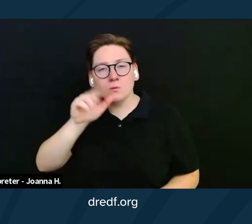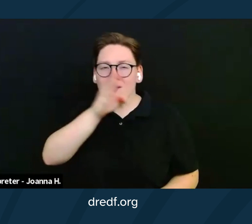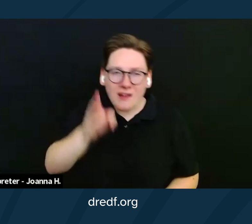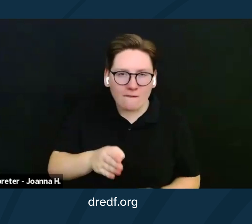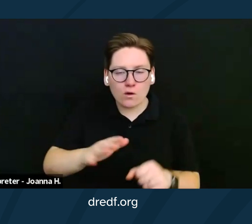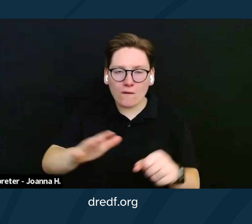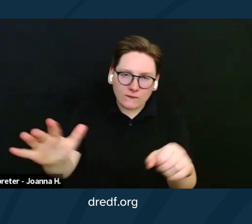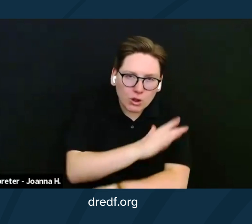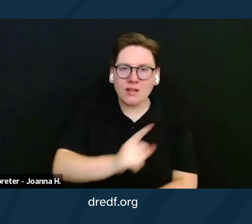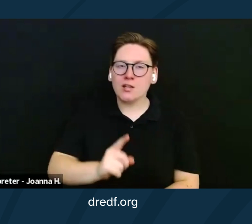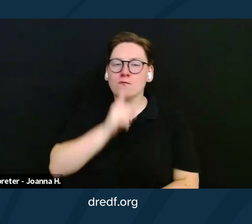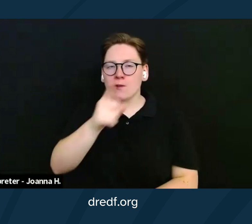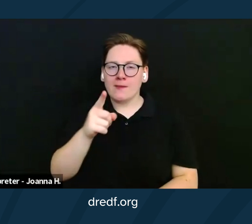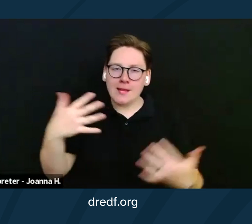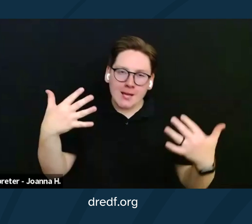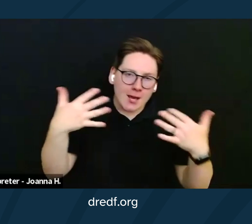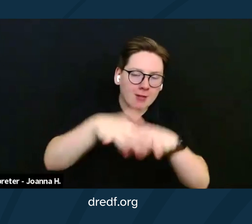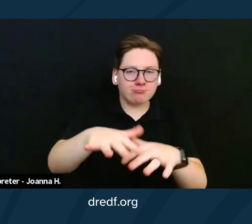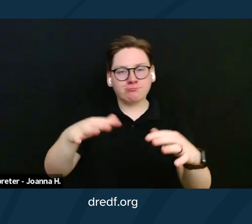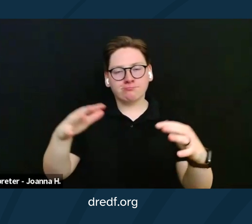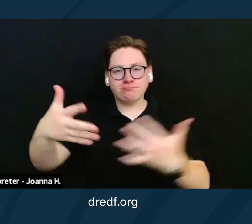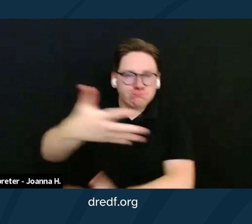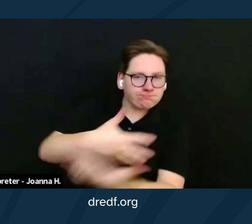be integrated in the community as long as these kinds